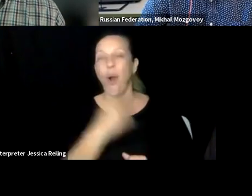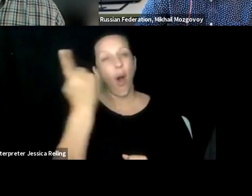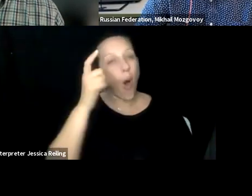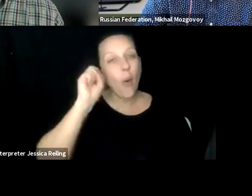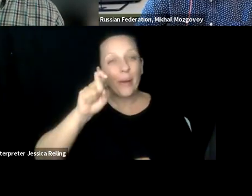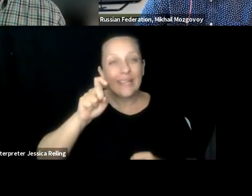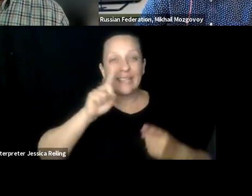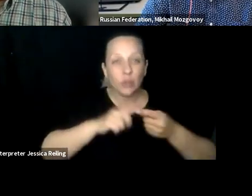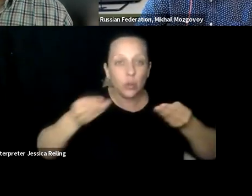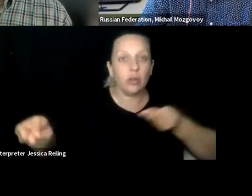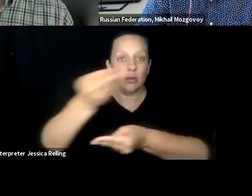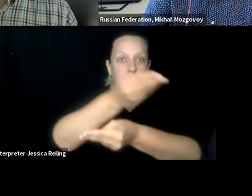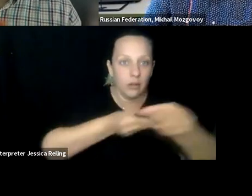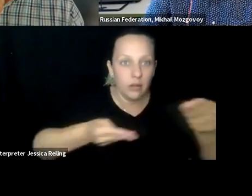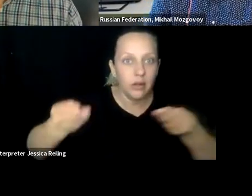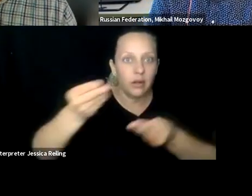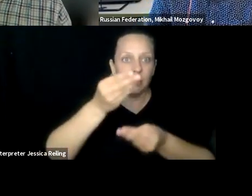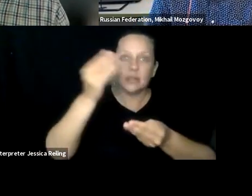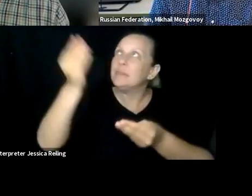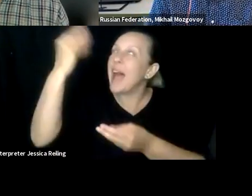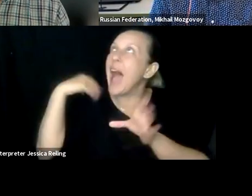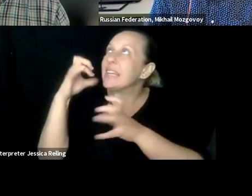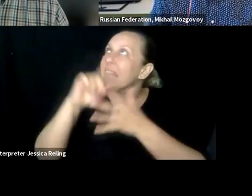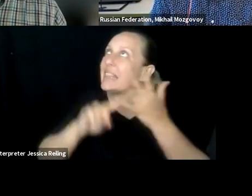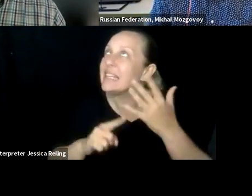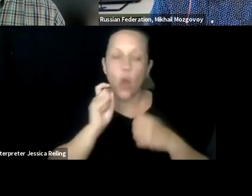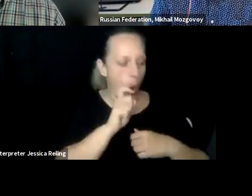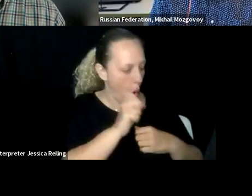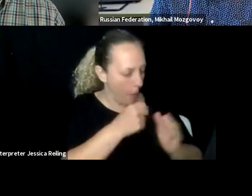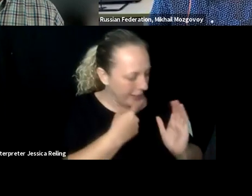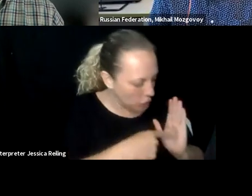that? >> KYLE SHACHMUT: It's always